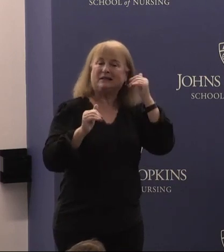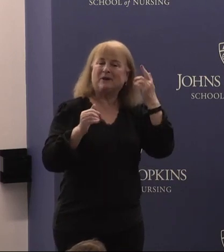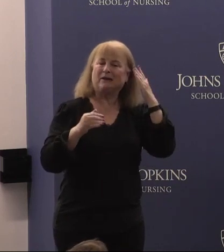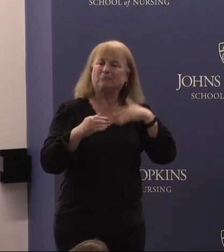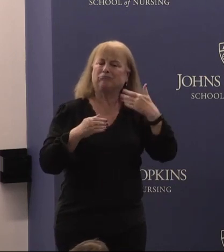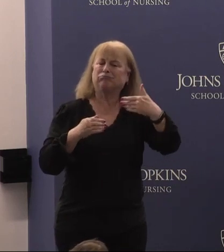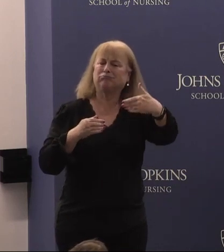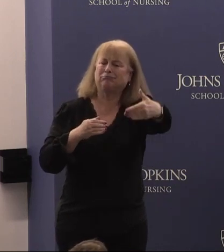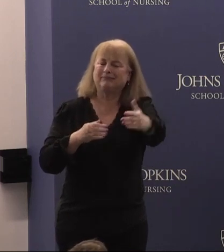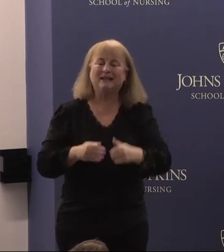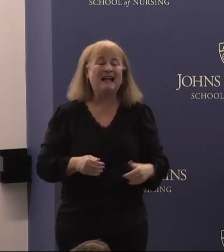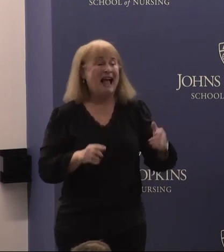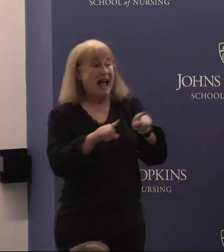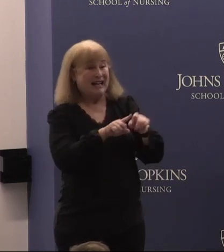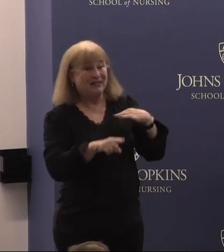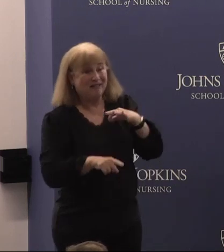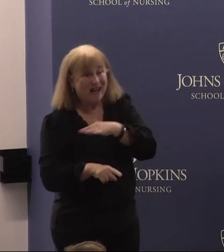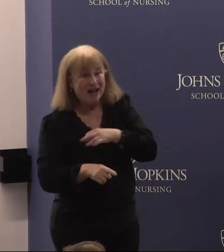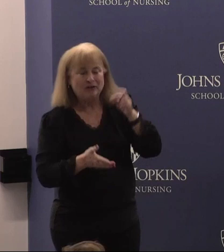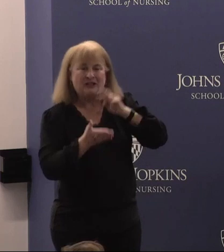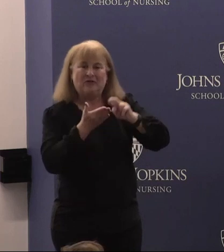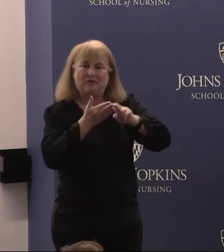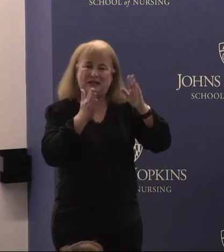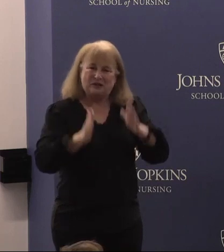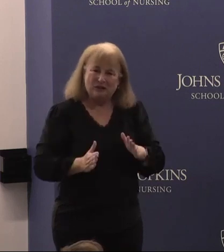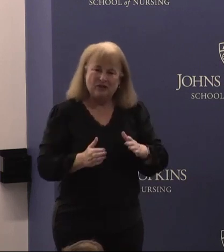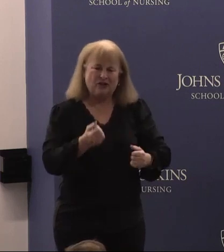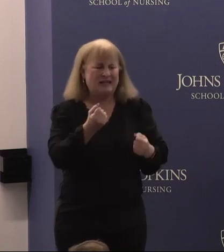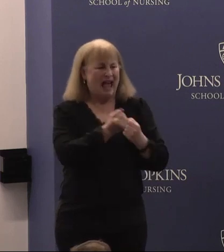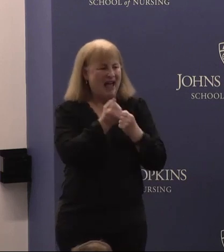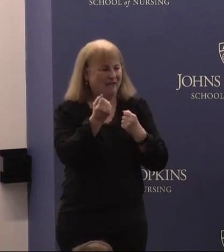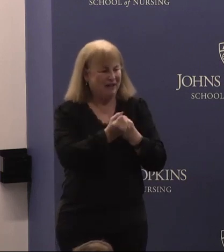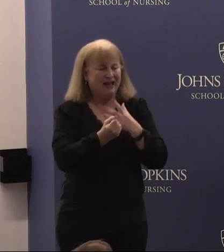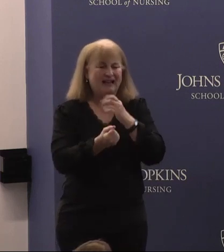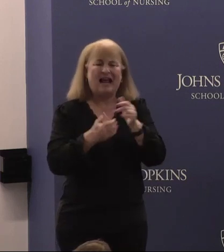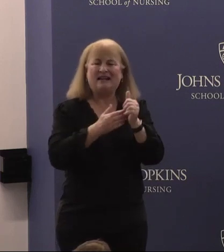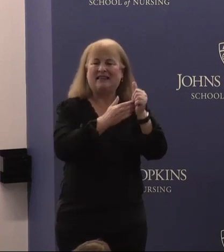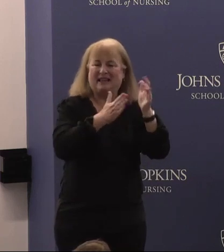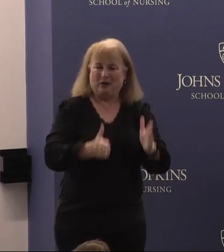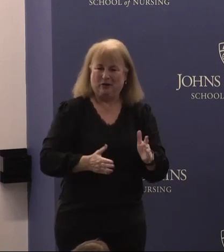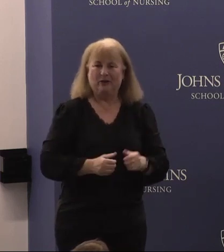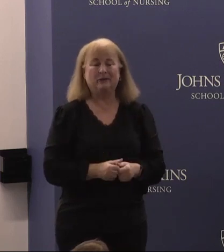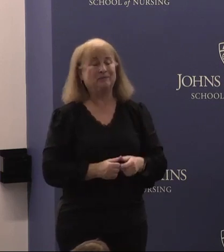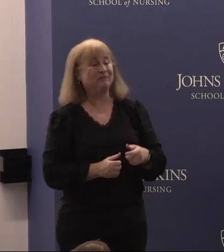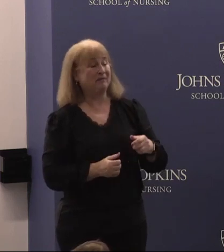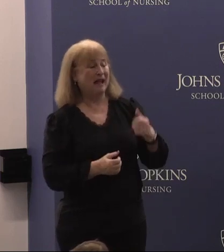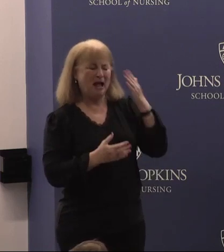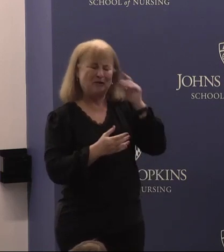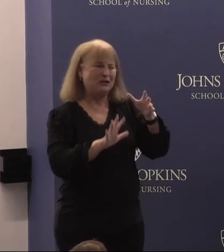as faculty, as researcher, as advocate, and as a leader. I know she's a great mom too, but that's